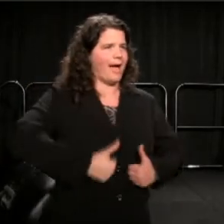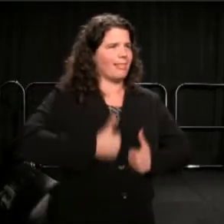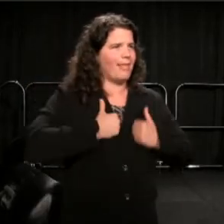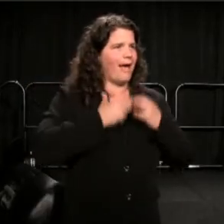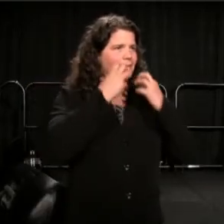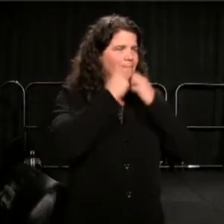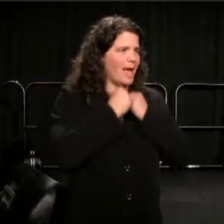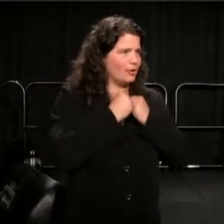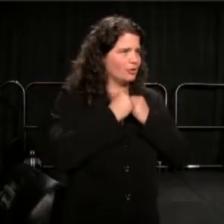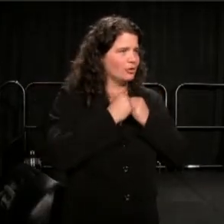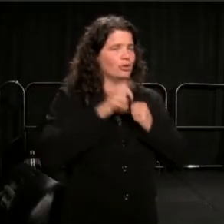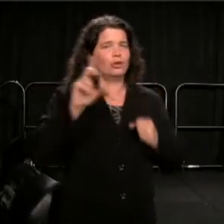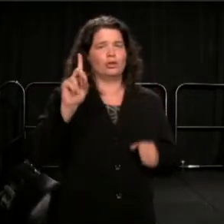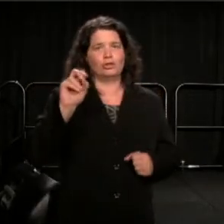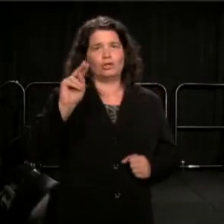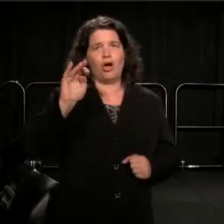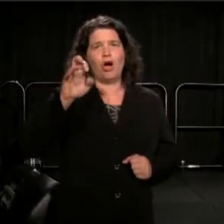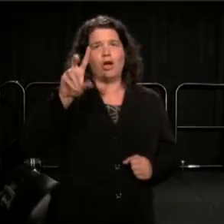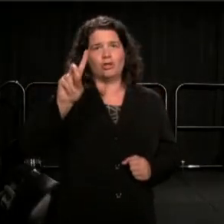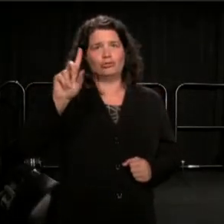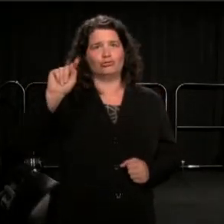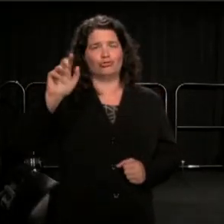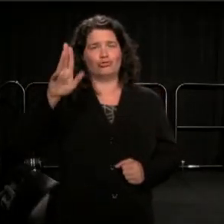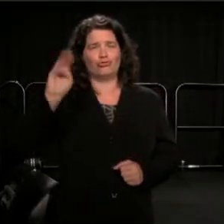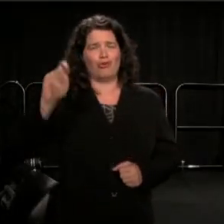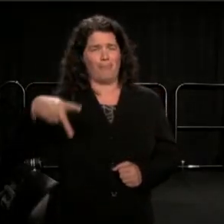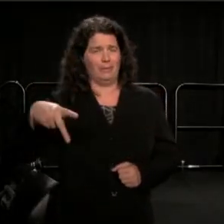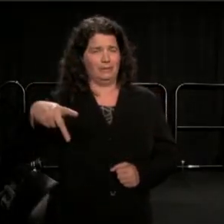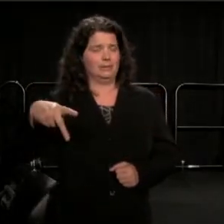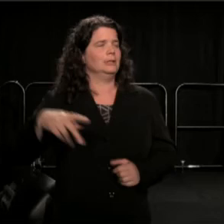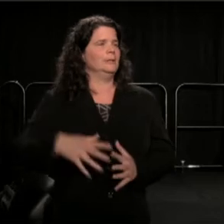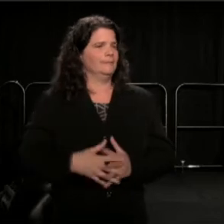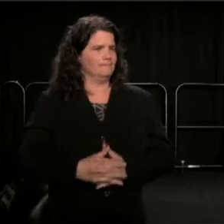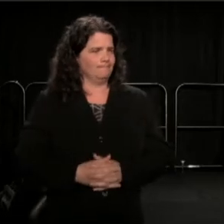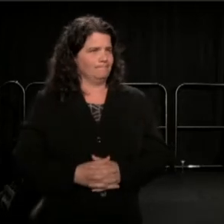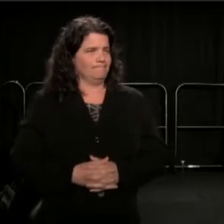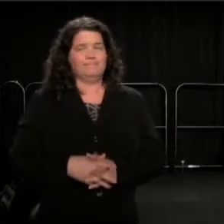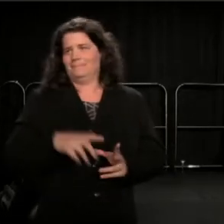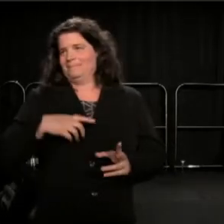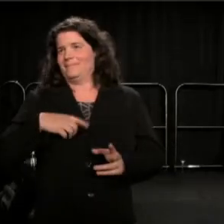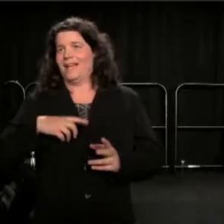OK. And you can start that-- I'm mentioning it for the second time: Hamilton.